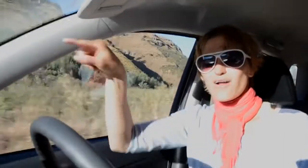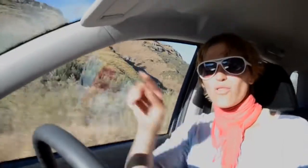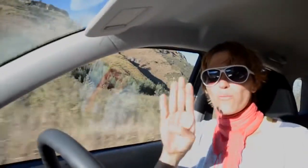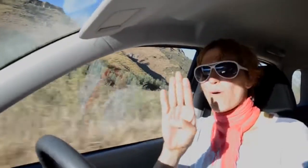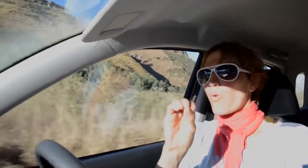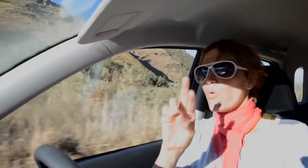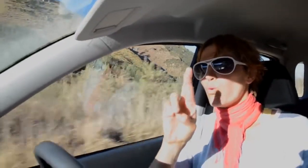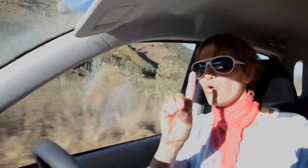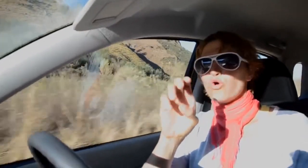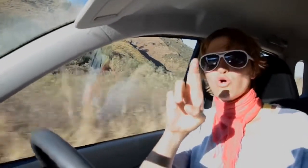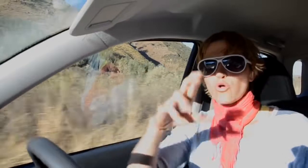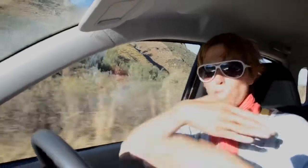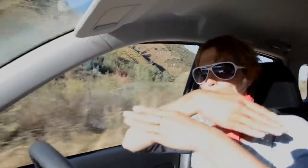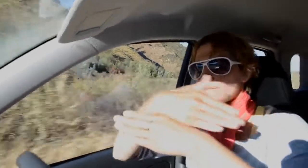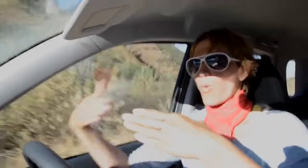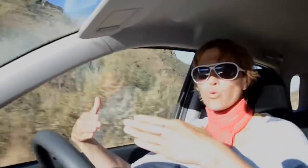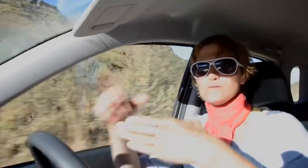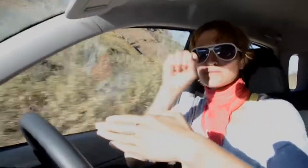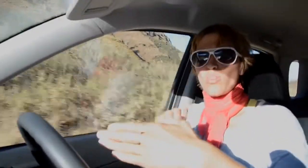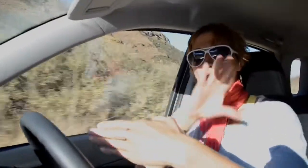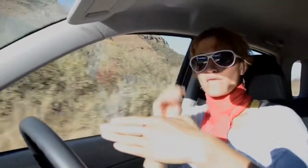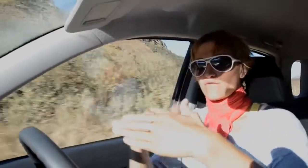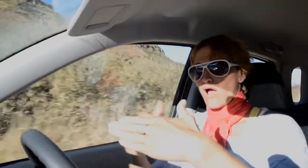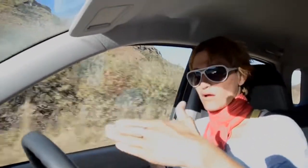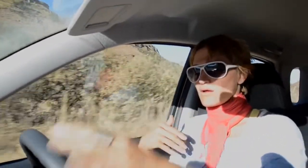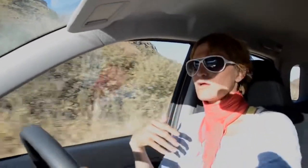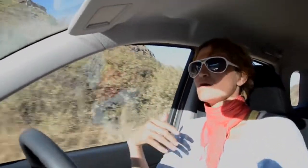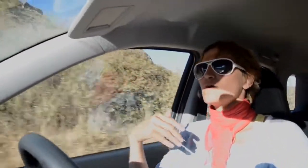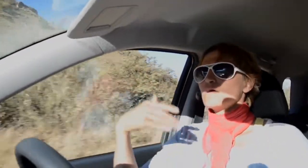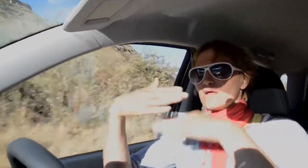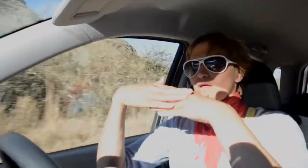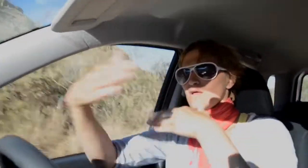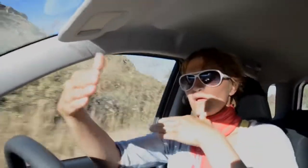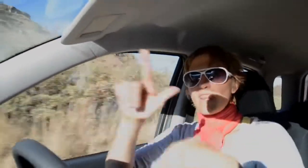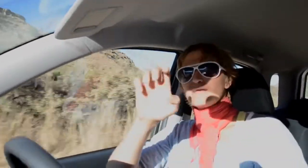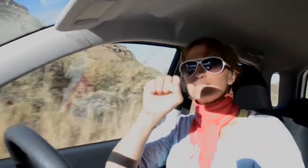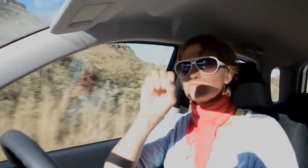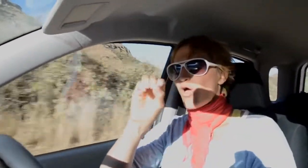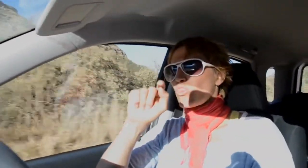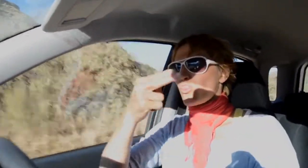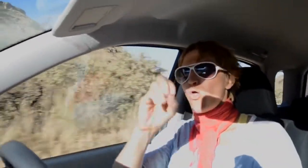This road is the border between South Africa